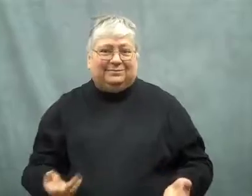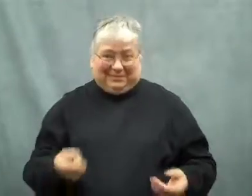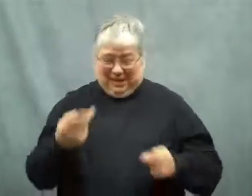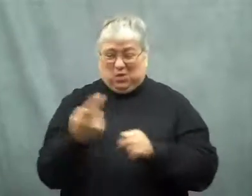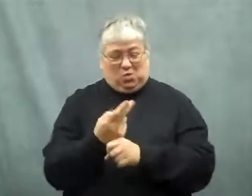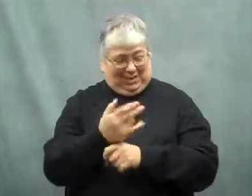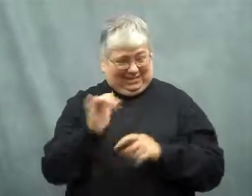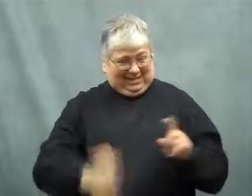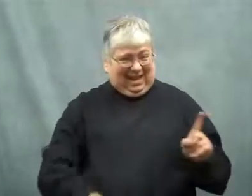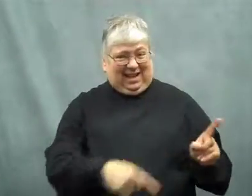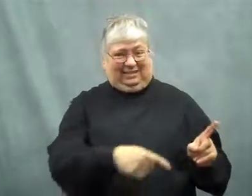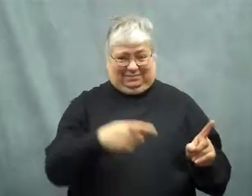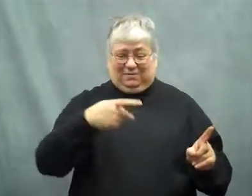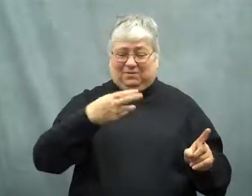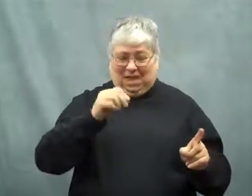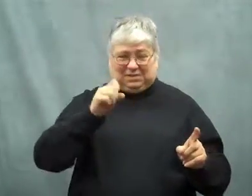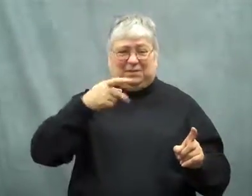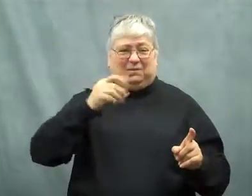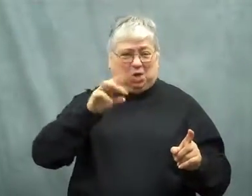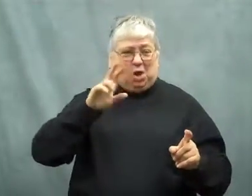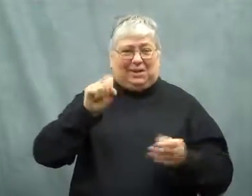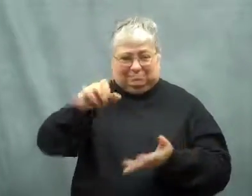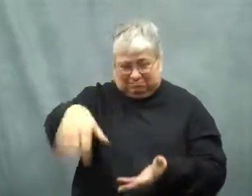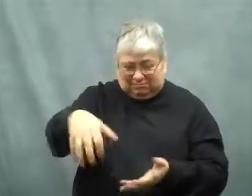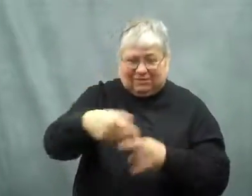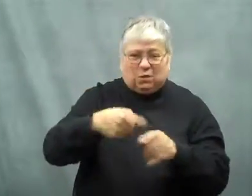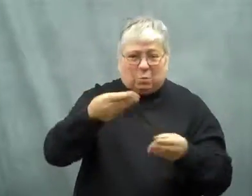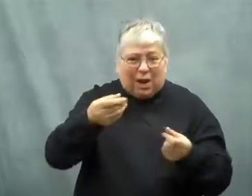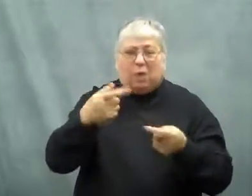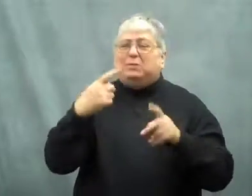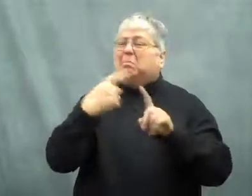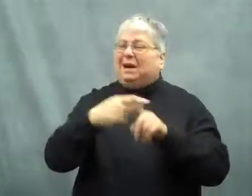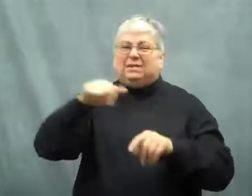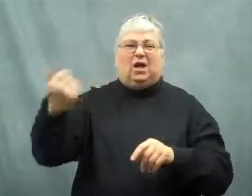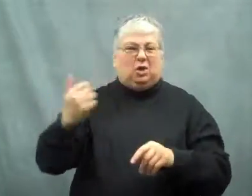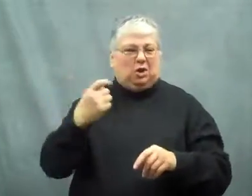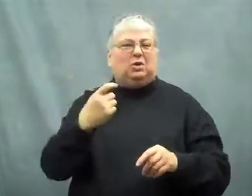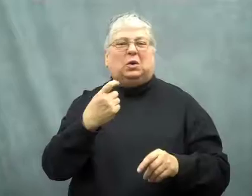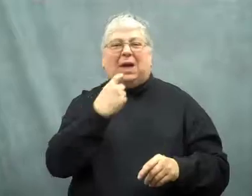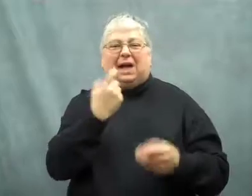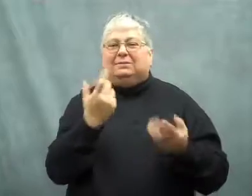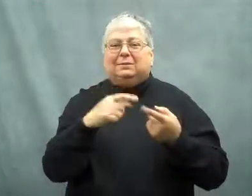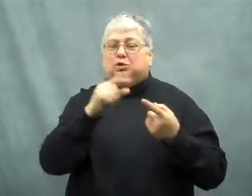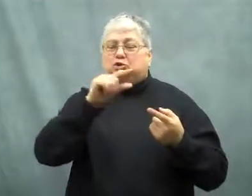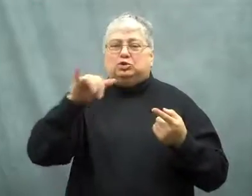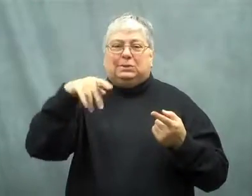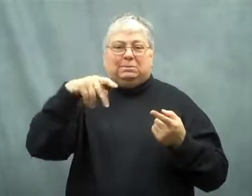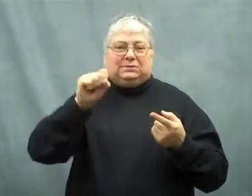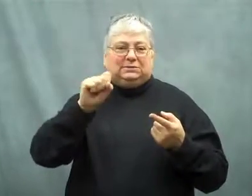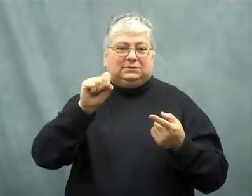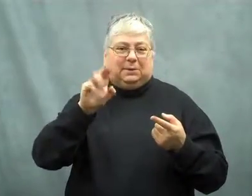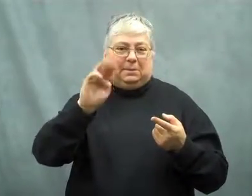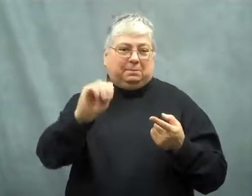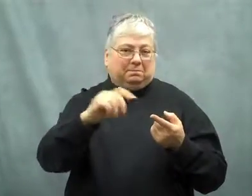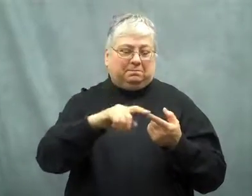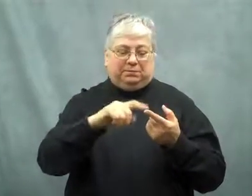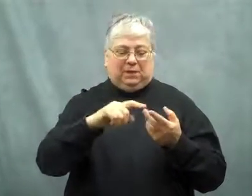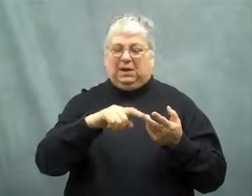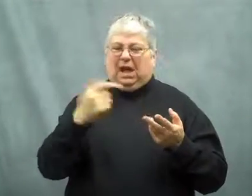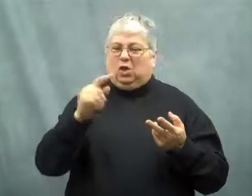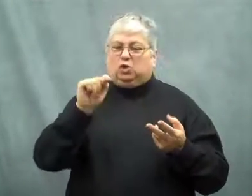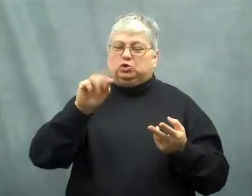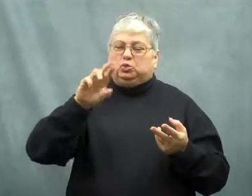Besides phosphorus, other rocks are ingredients too, such as gypsum,